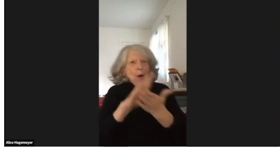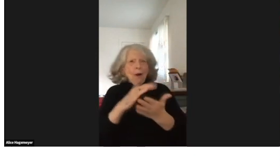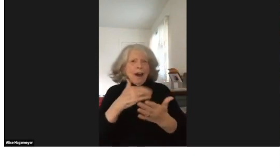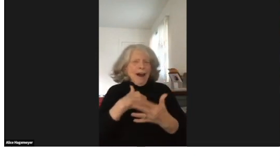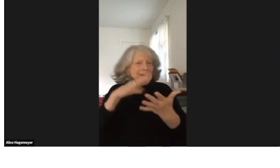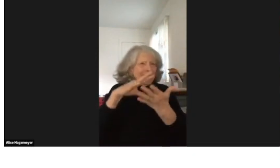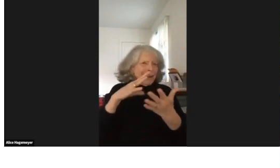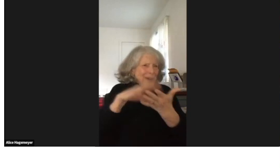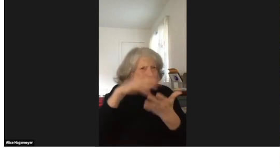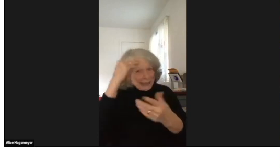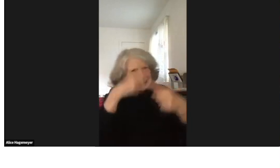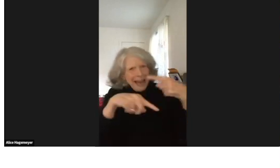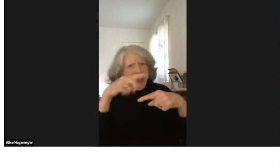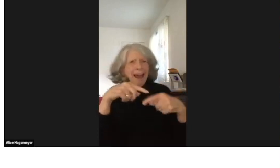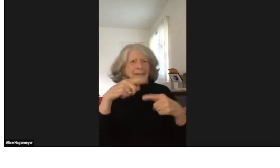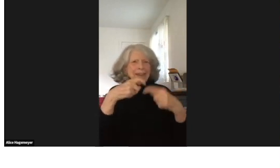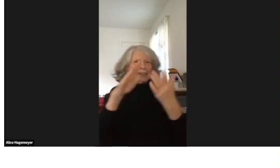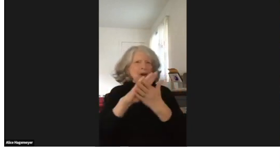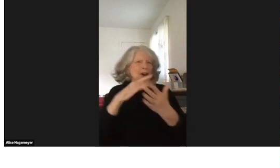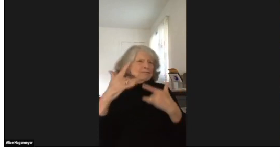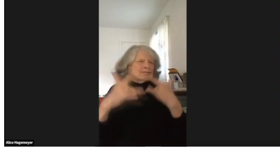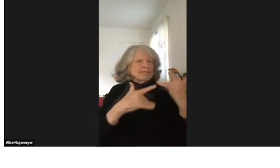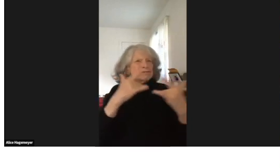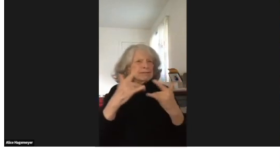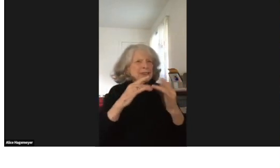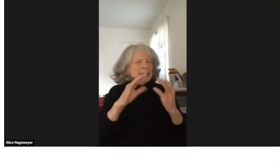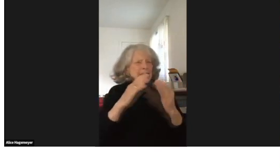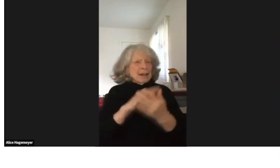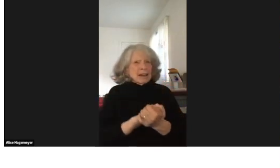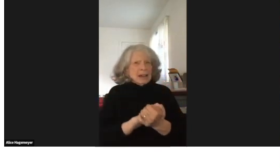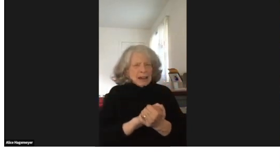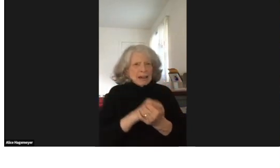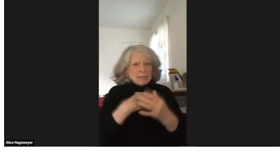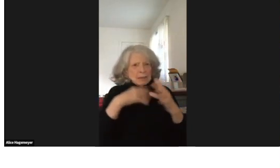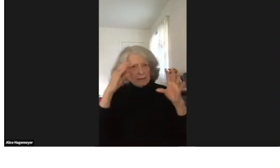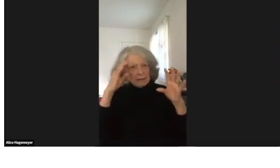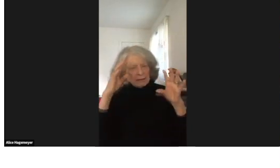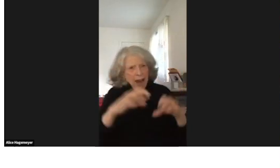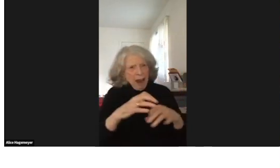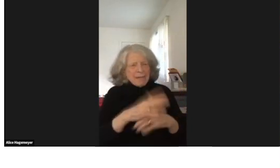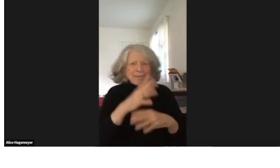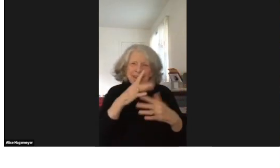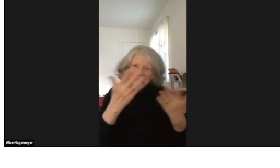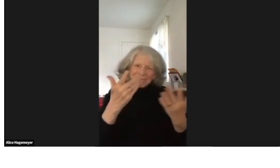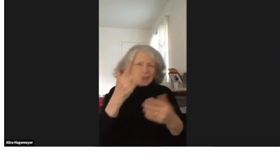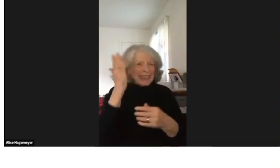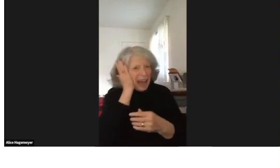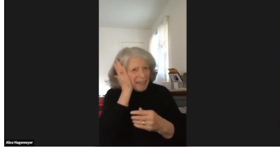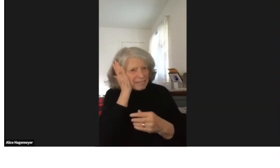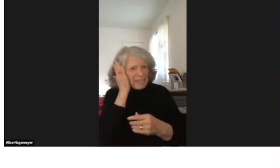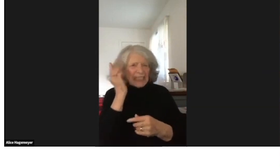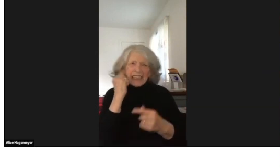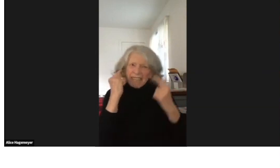I was always happy to share what I learned in school, the signs I learned in school but I was shocked.